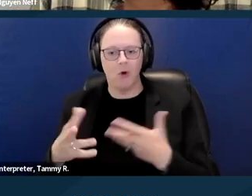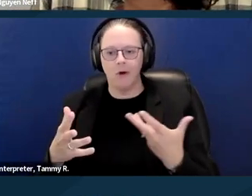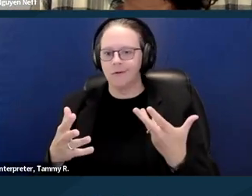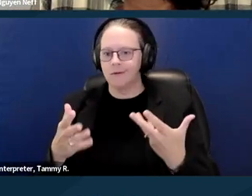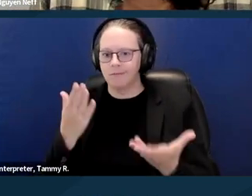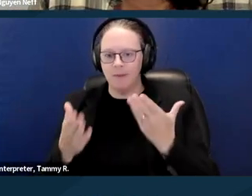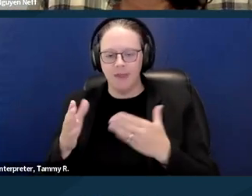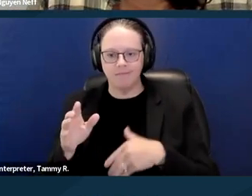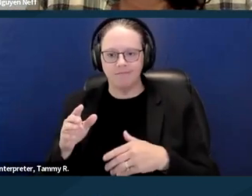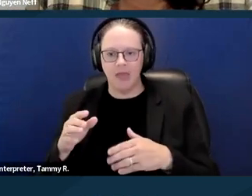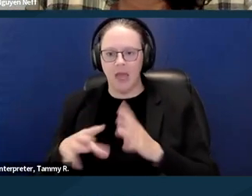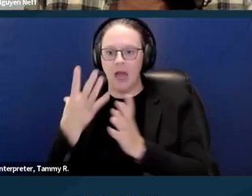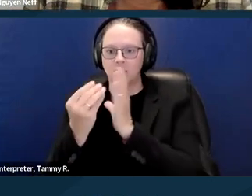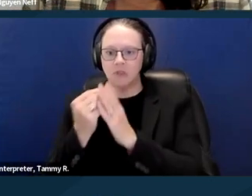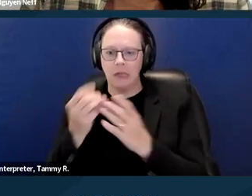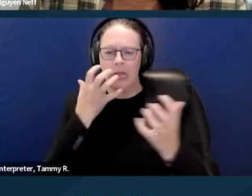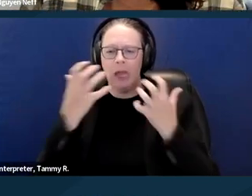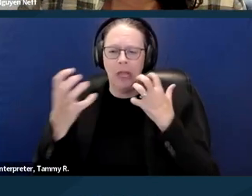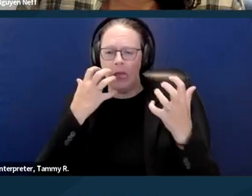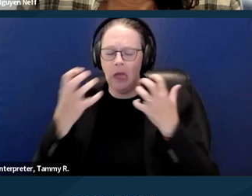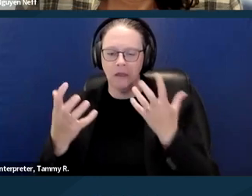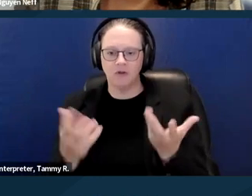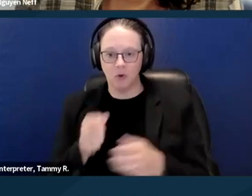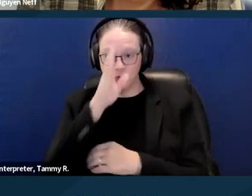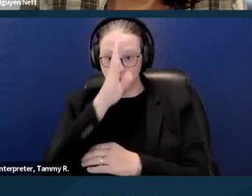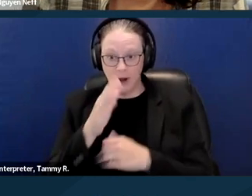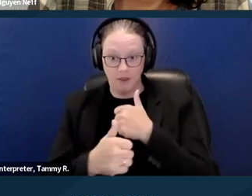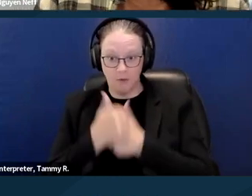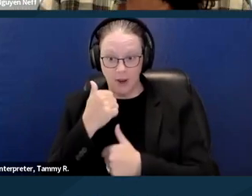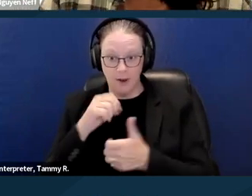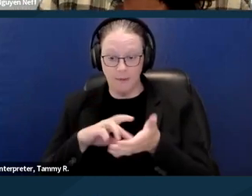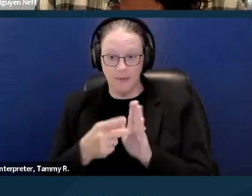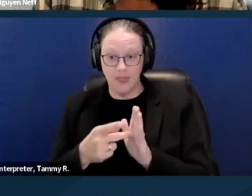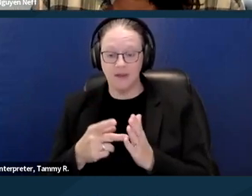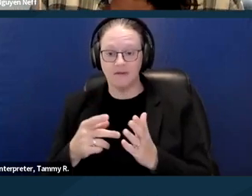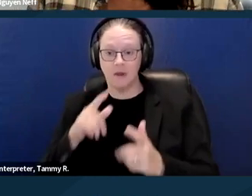and so the direct threat is a substantial risk of bodily harm.